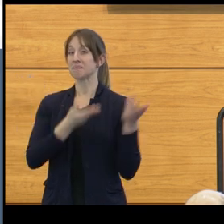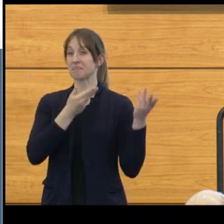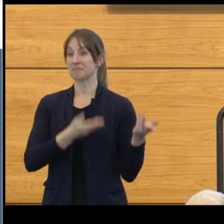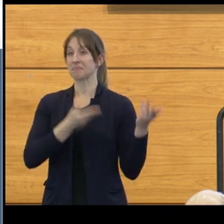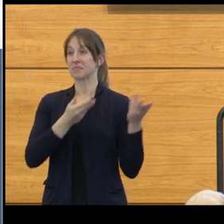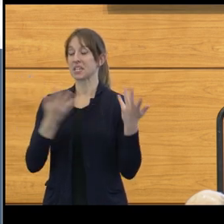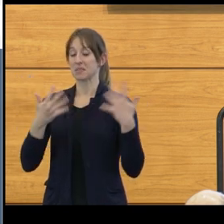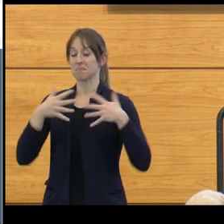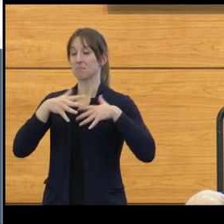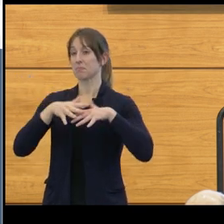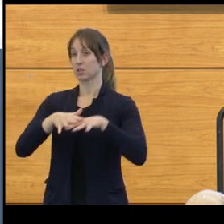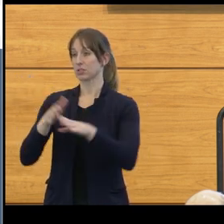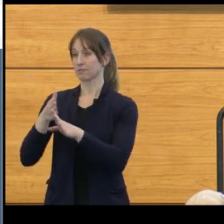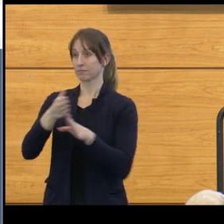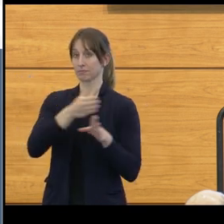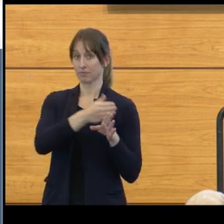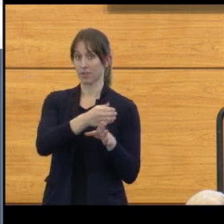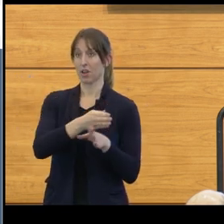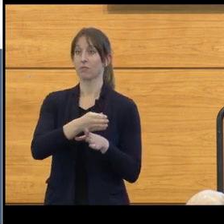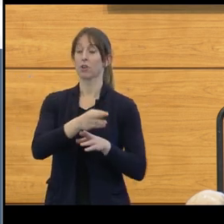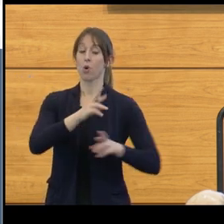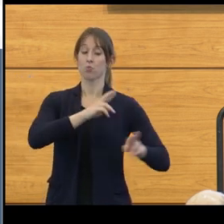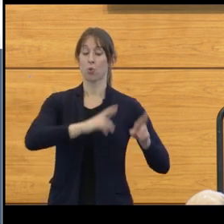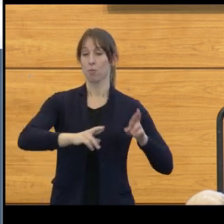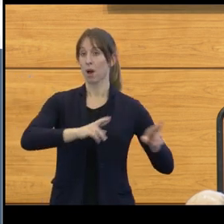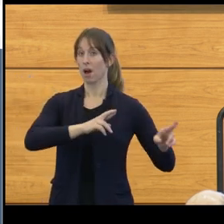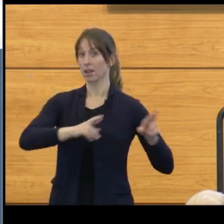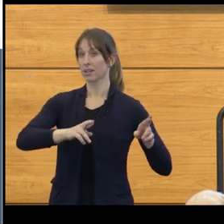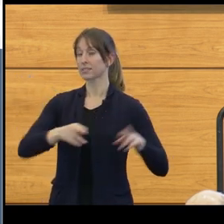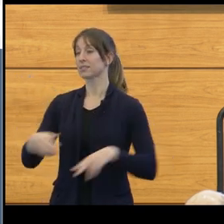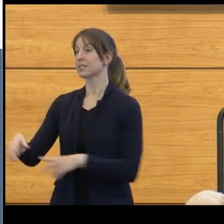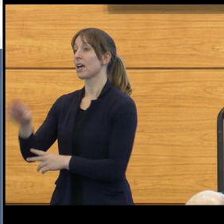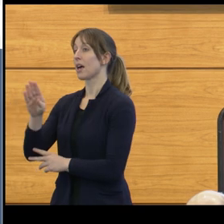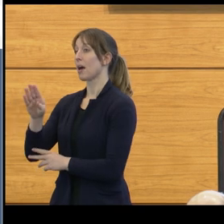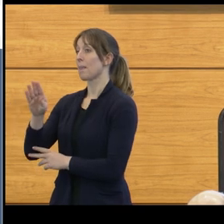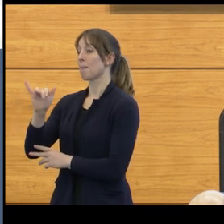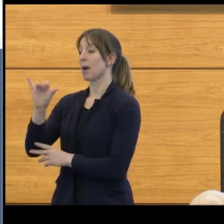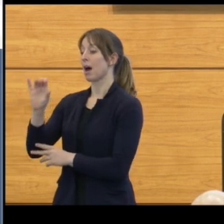of robotics, biomechanics, and neuroscience to develop,